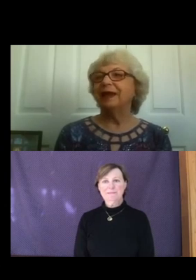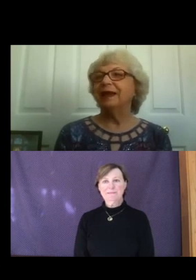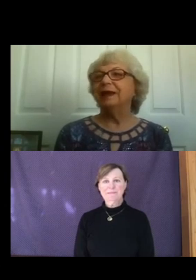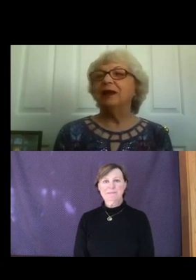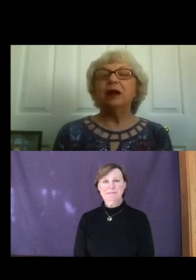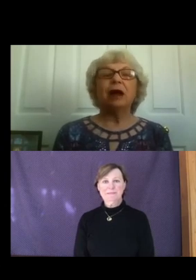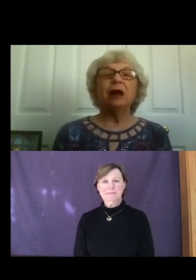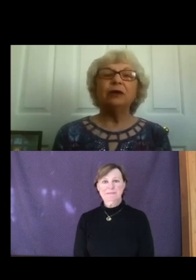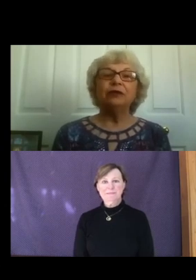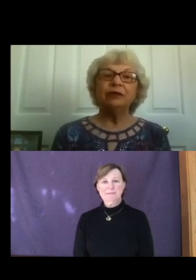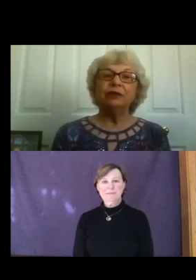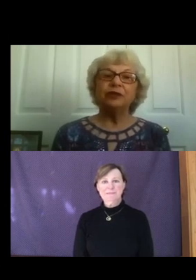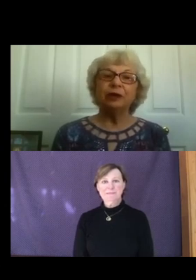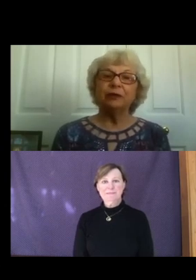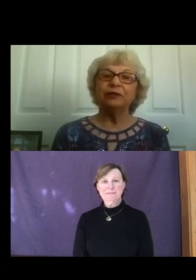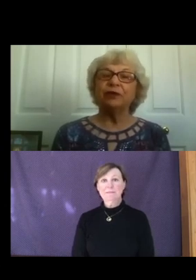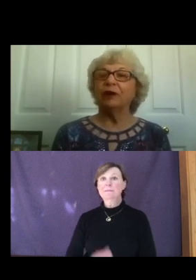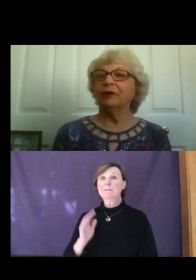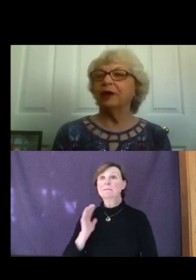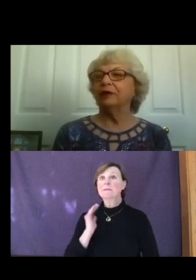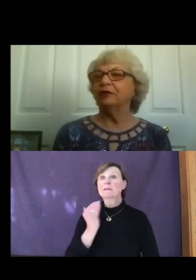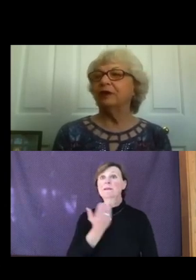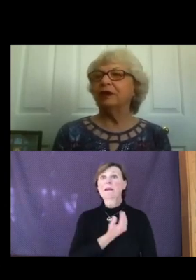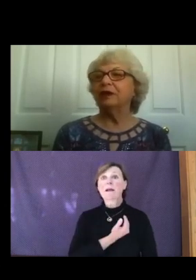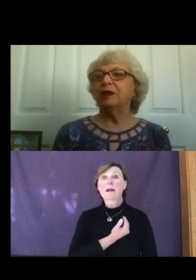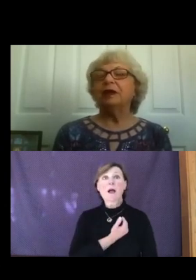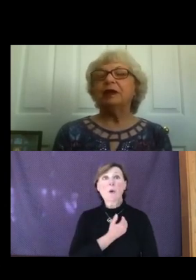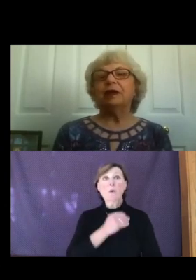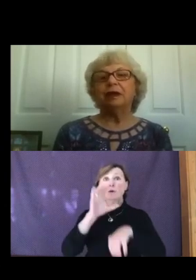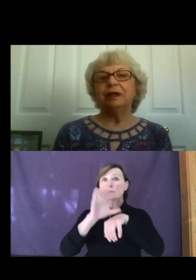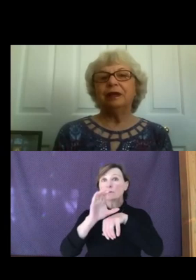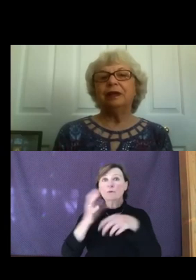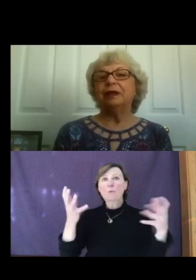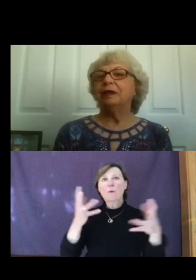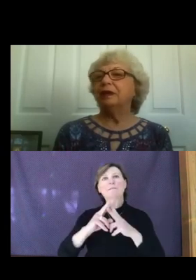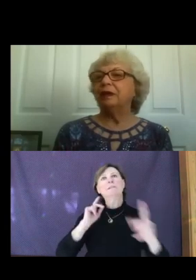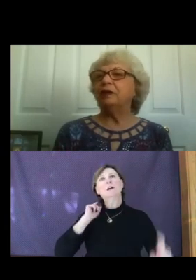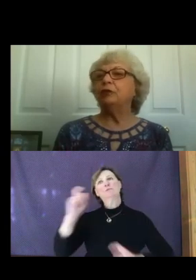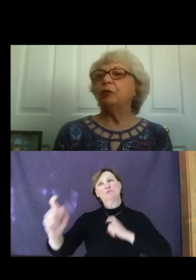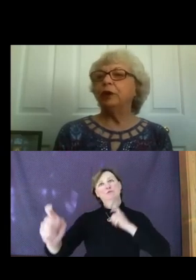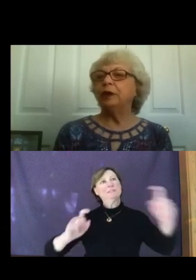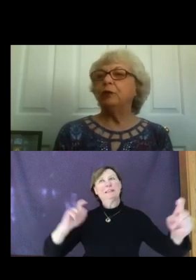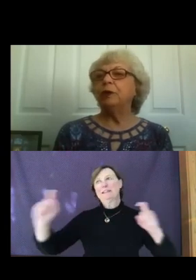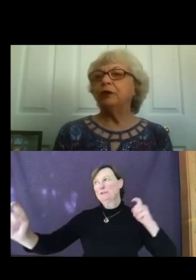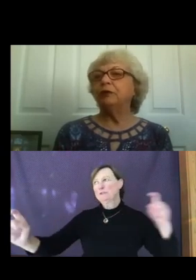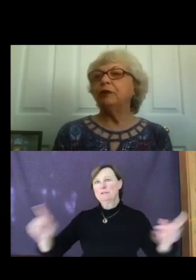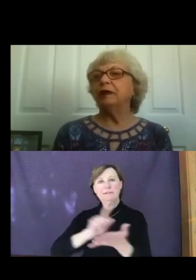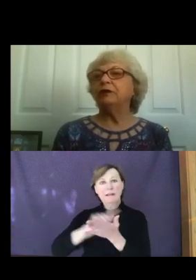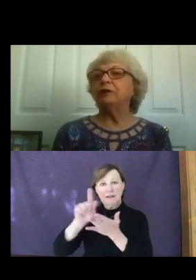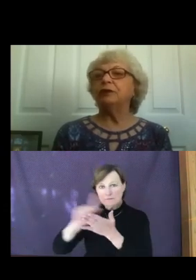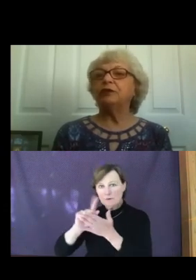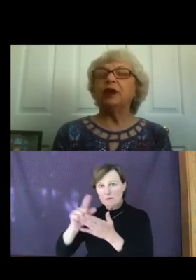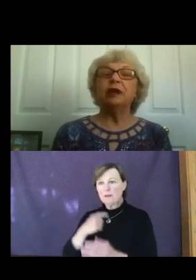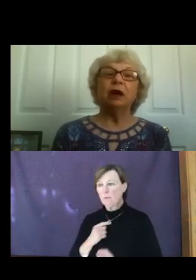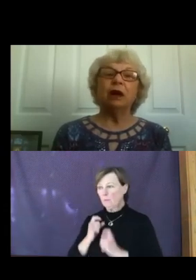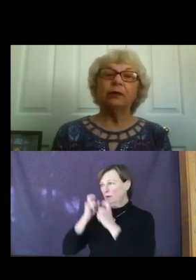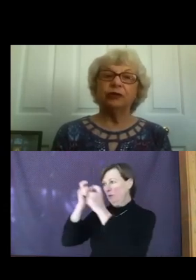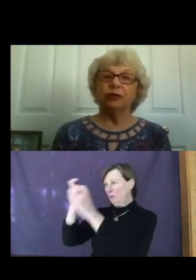Ours is a generous congregation. Each week we donate to sustain our church